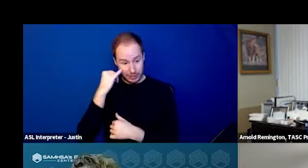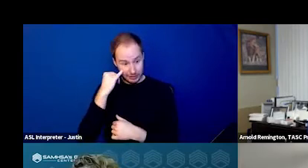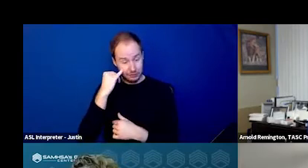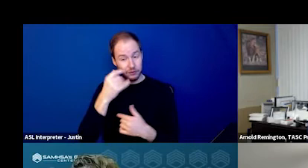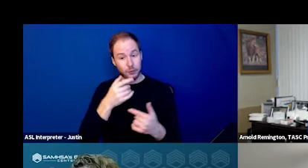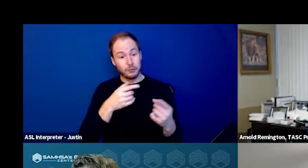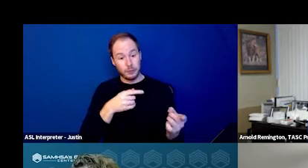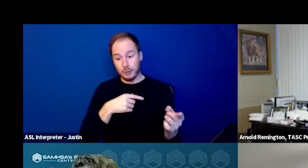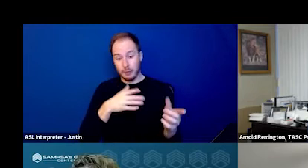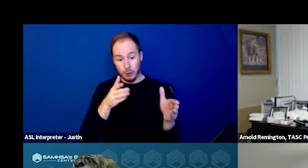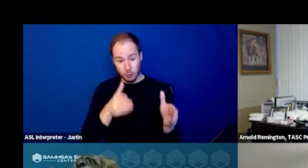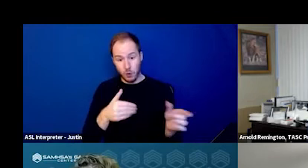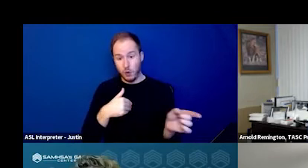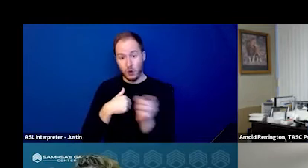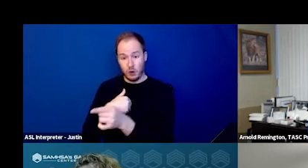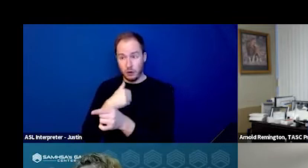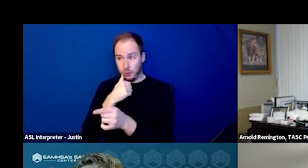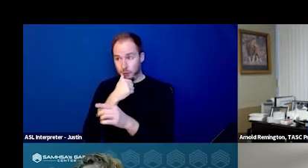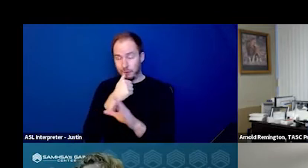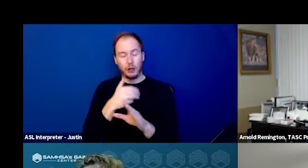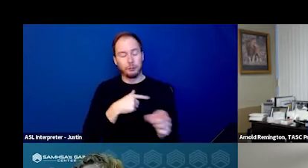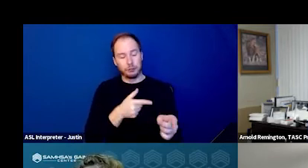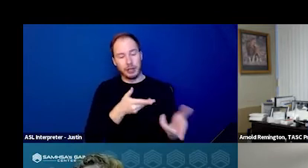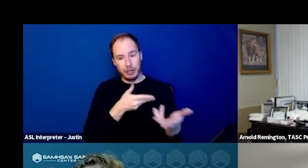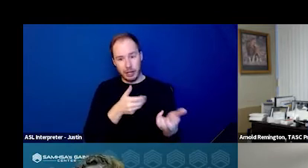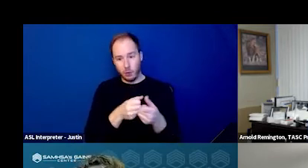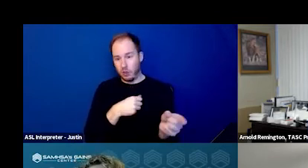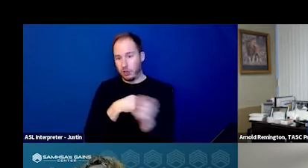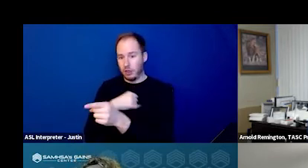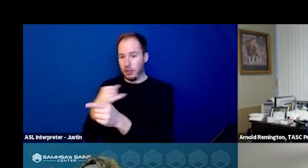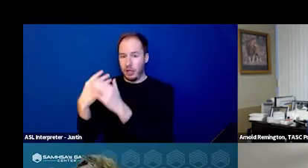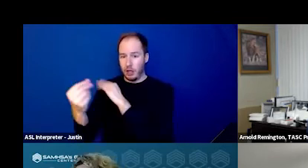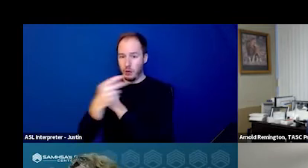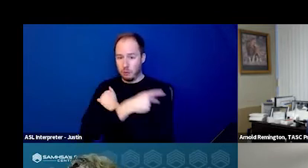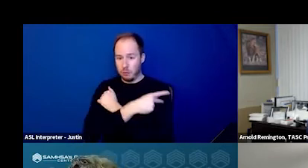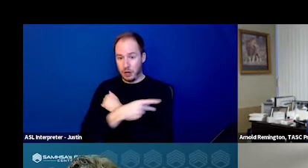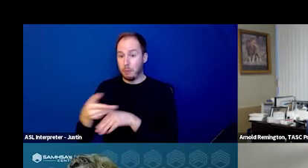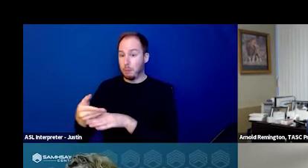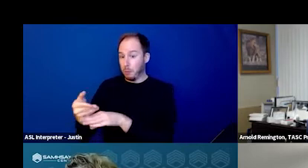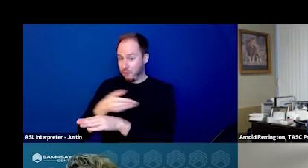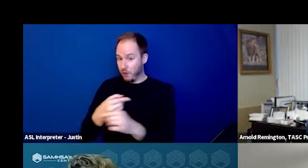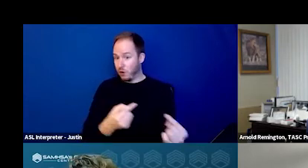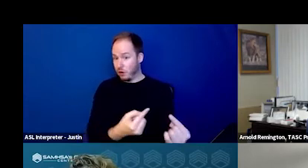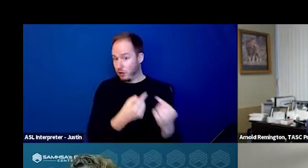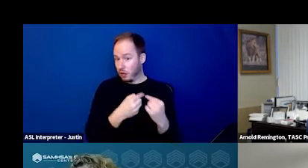in outpatient provide, engaged with an outpatient provider before accessing the Crisis Care Center,